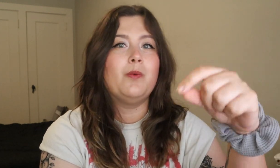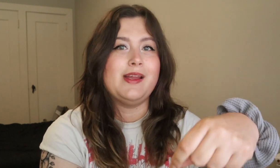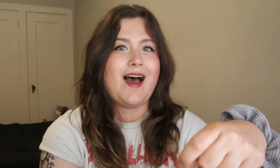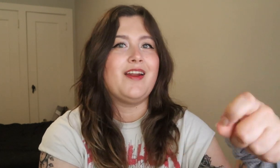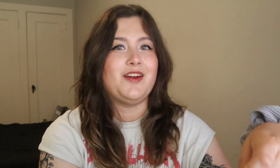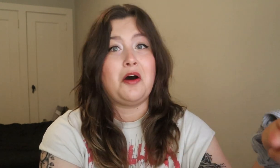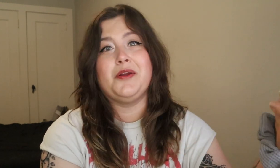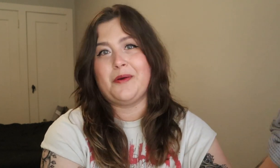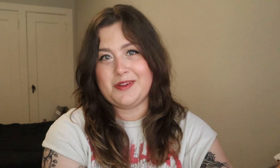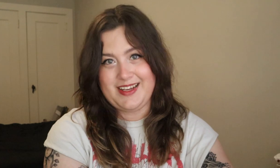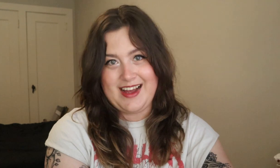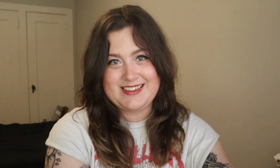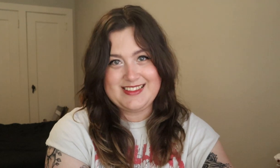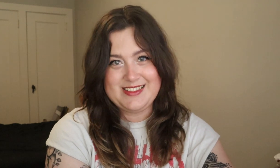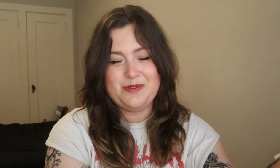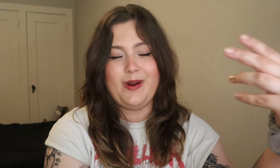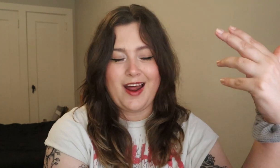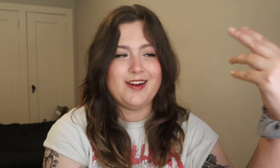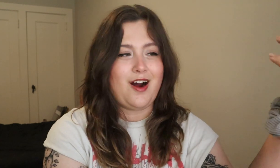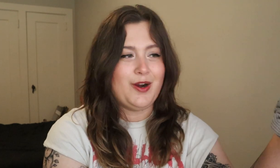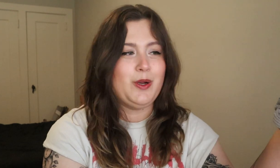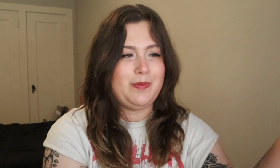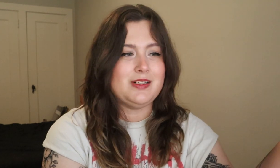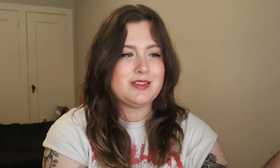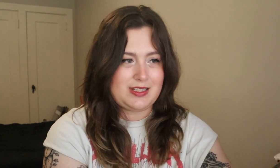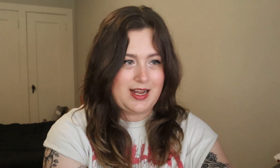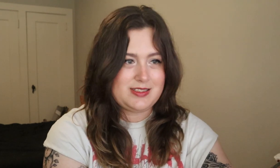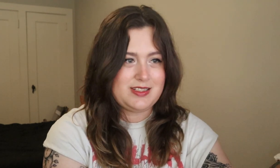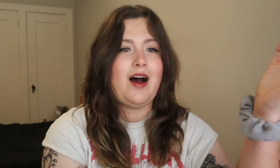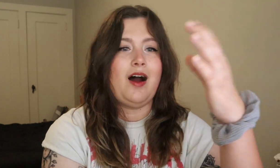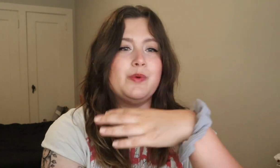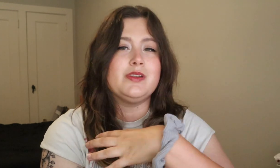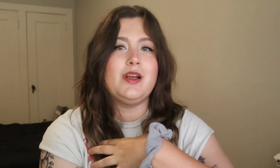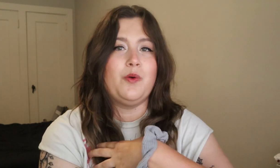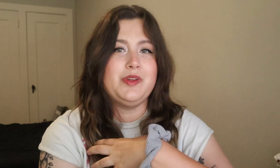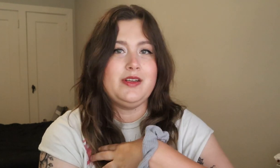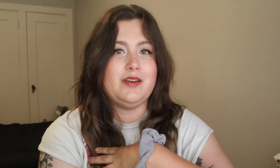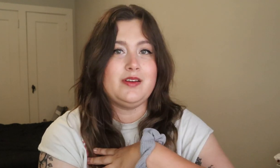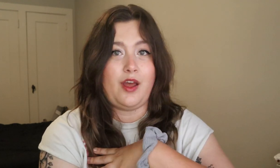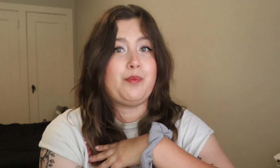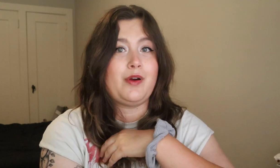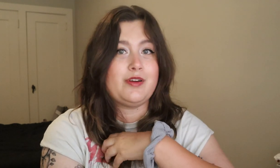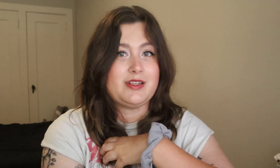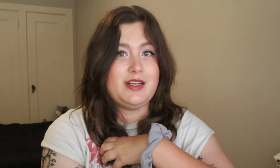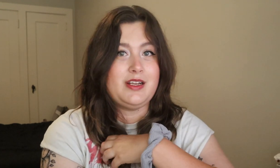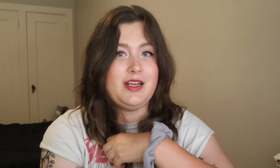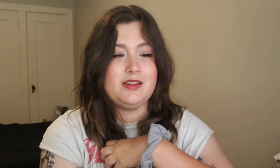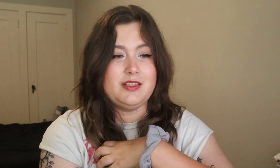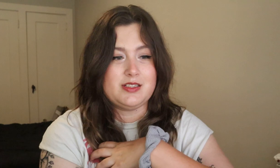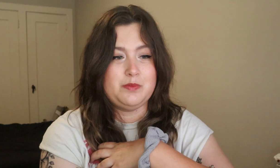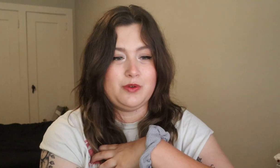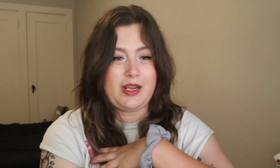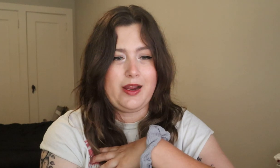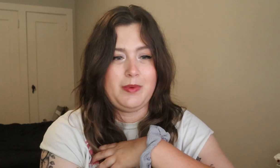we had an audio class. We had an audio based class. I was the only deaf person in this bootcamp.